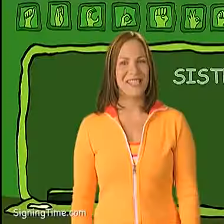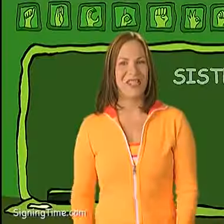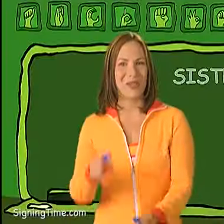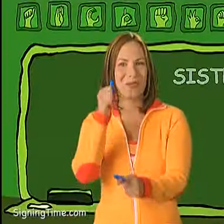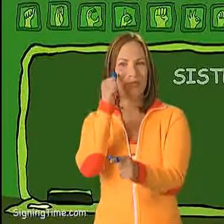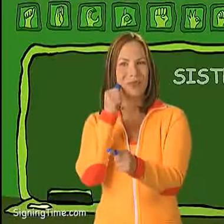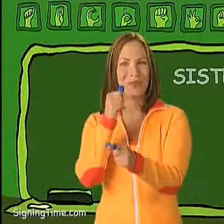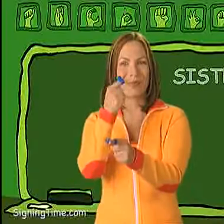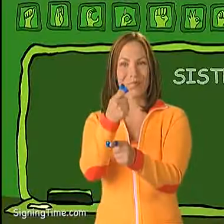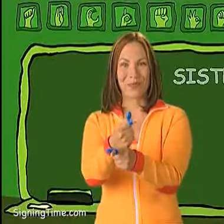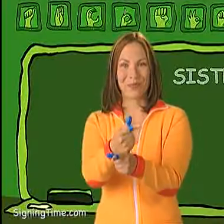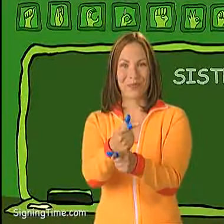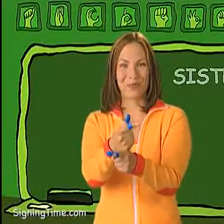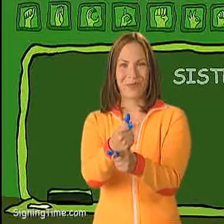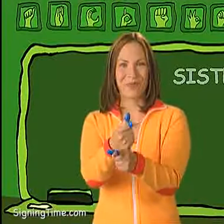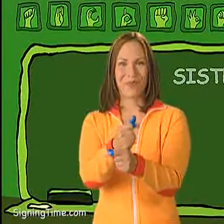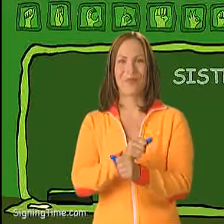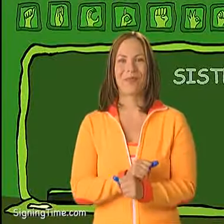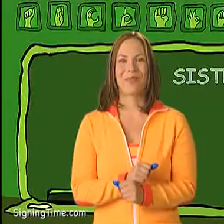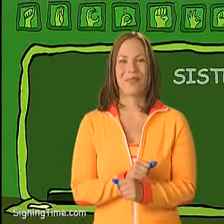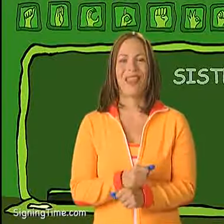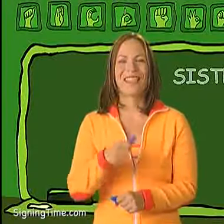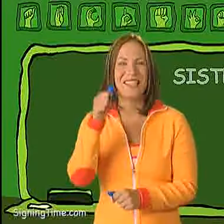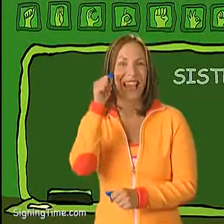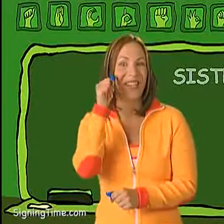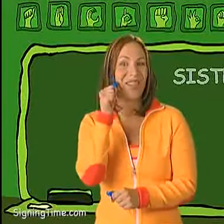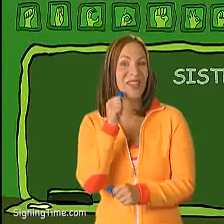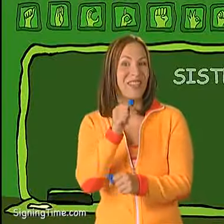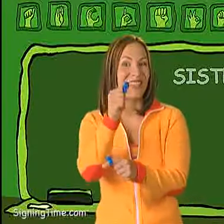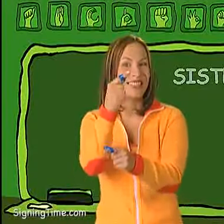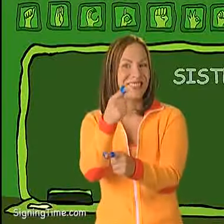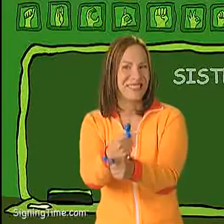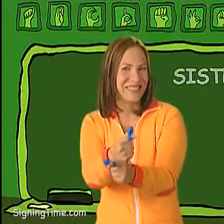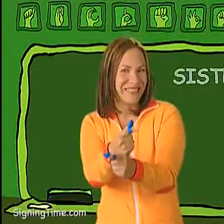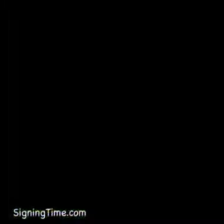Sister. Sign girl.